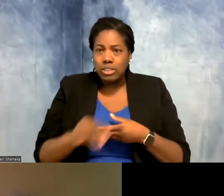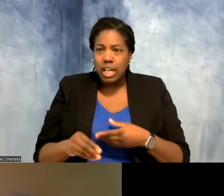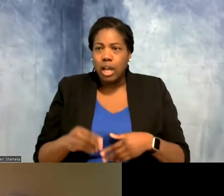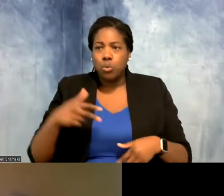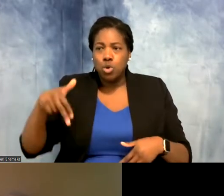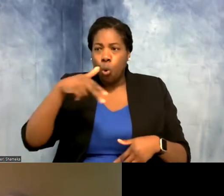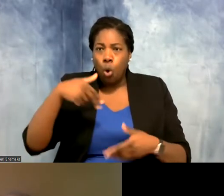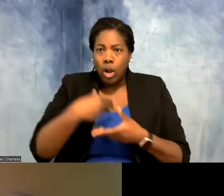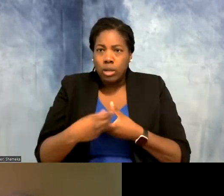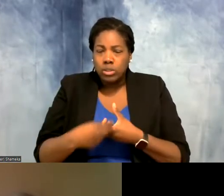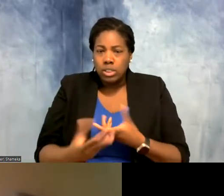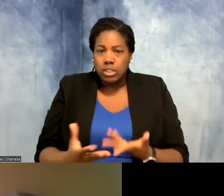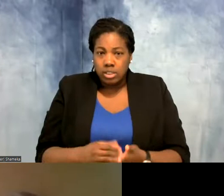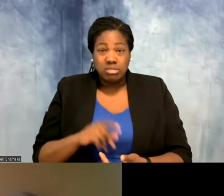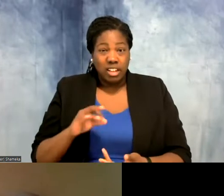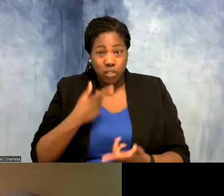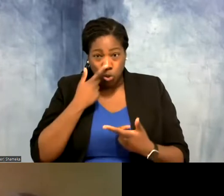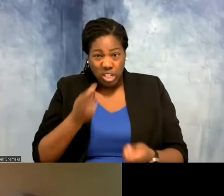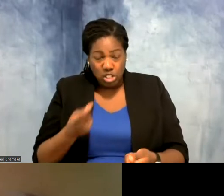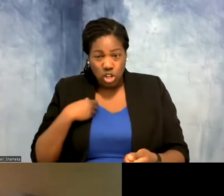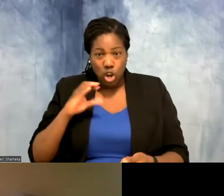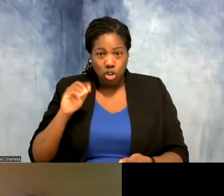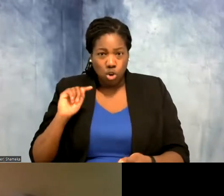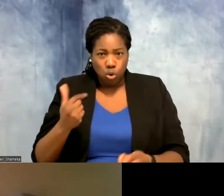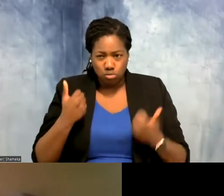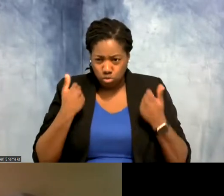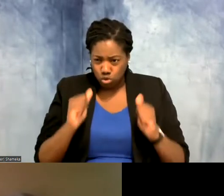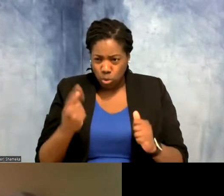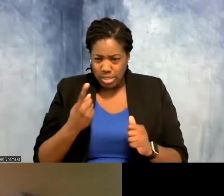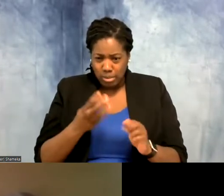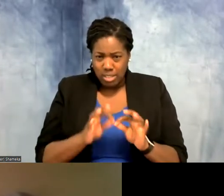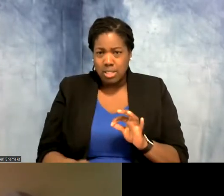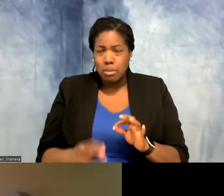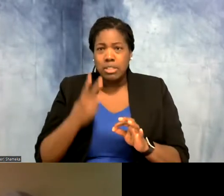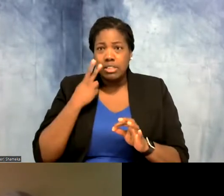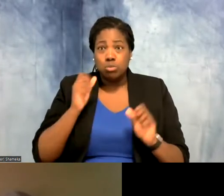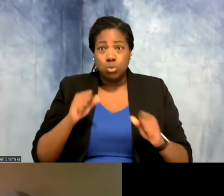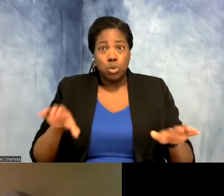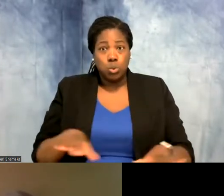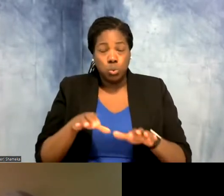and if you're interested in coding, give it a go with something small and see what you can do.